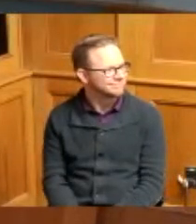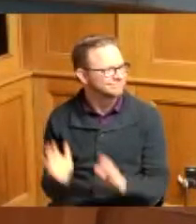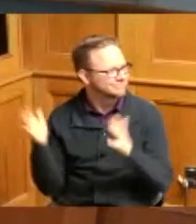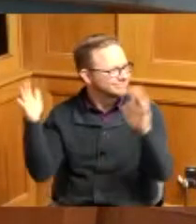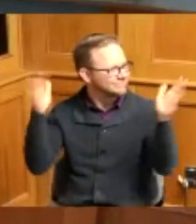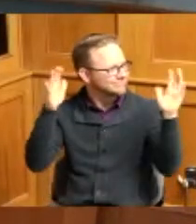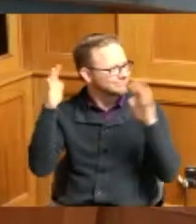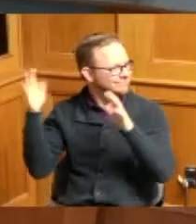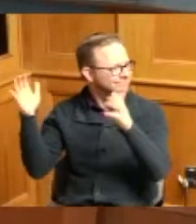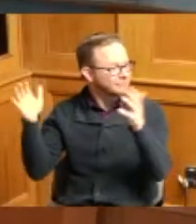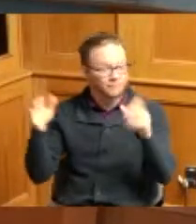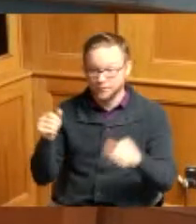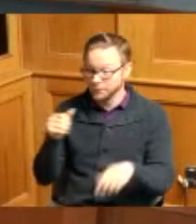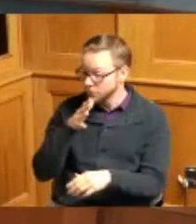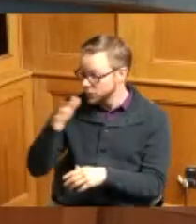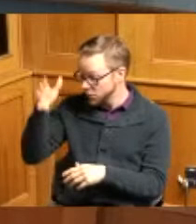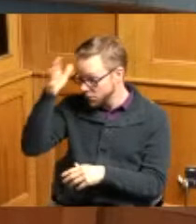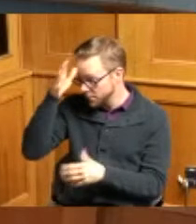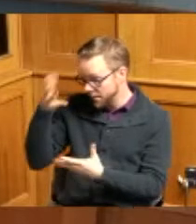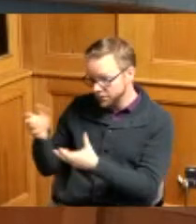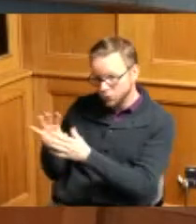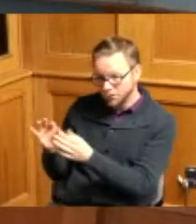would your parents like to say anything would you like to say anything